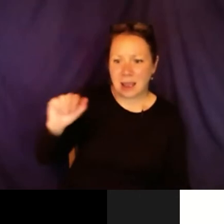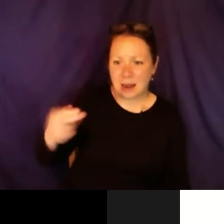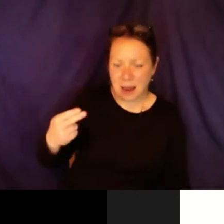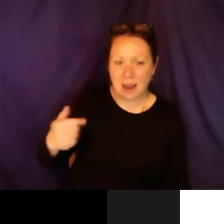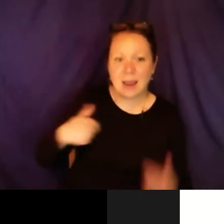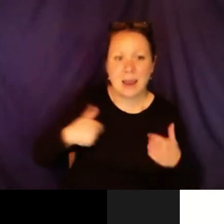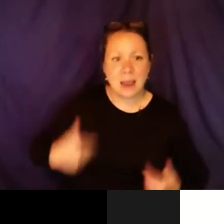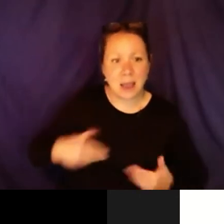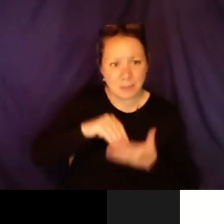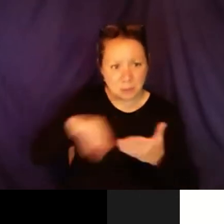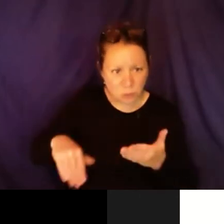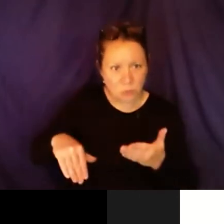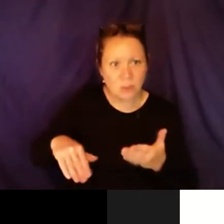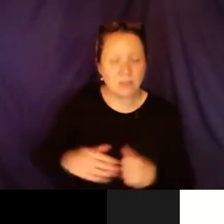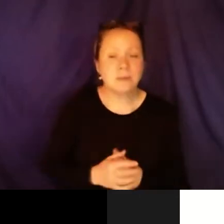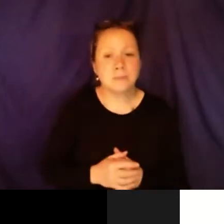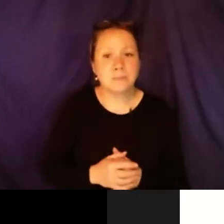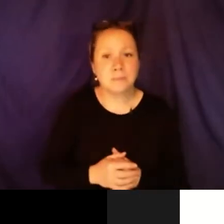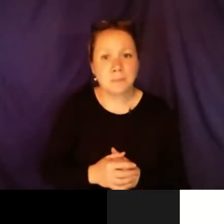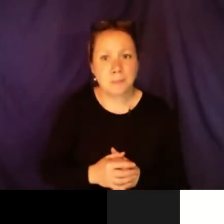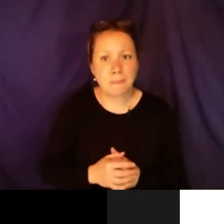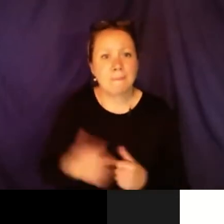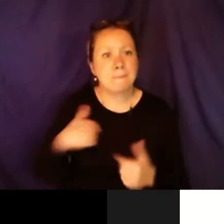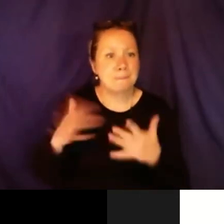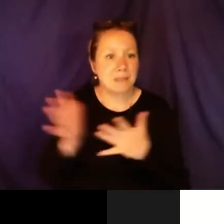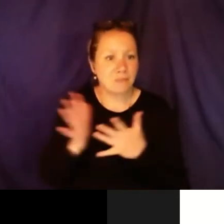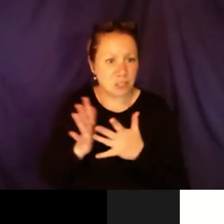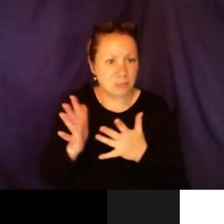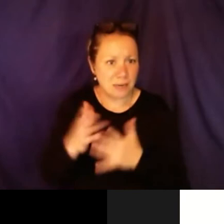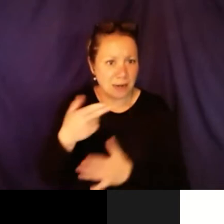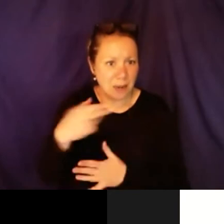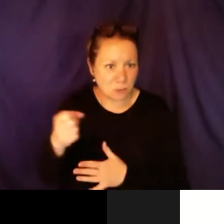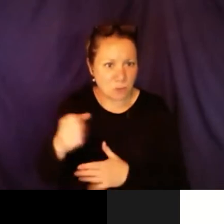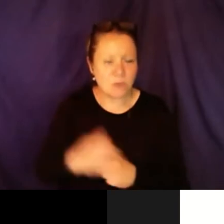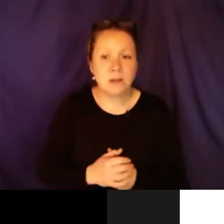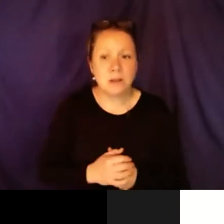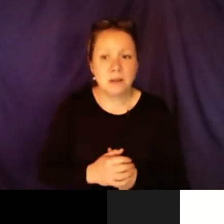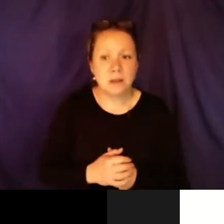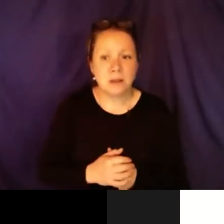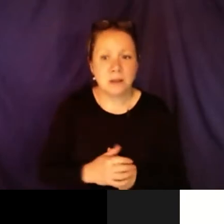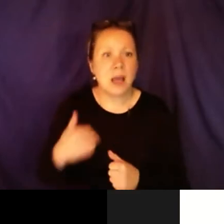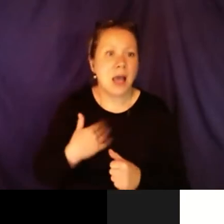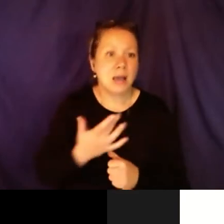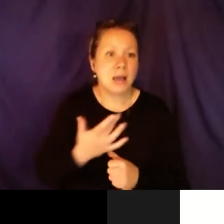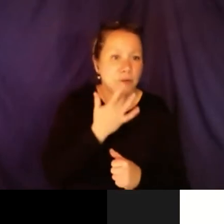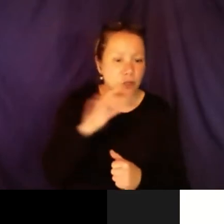because it is weird. But I am Hannah. I am a student at